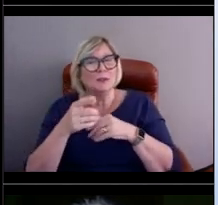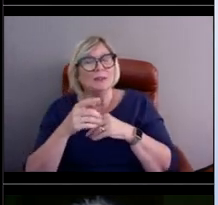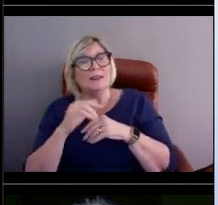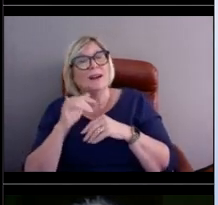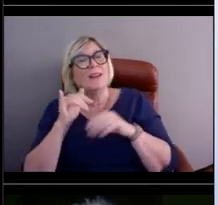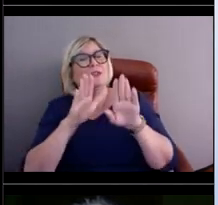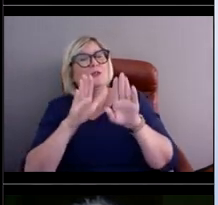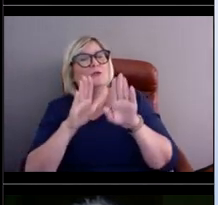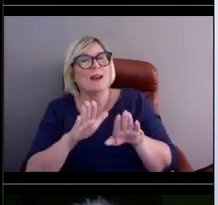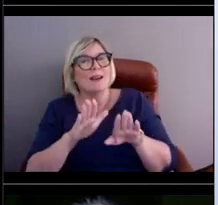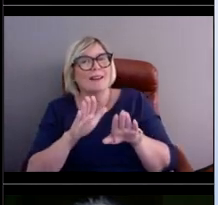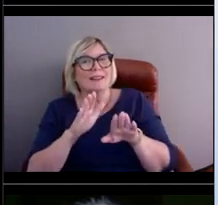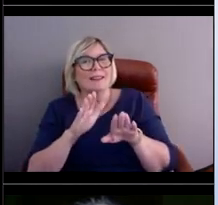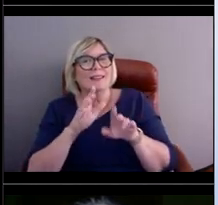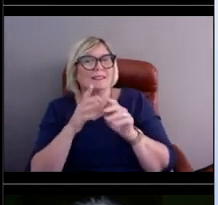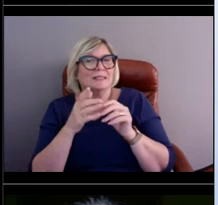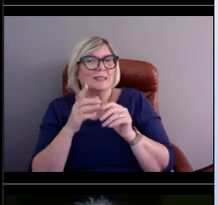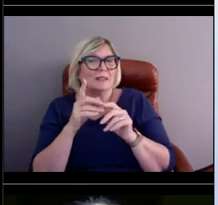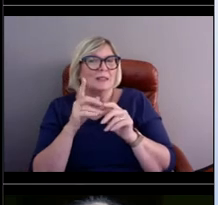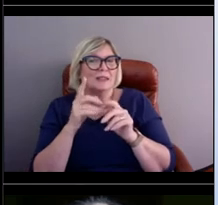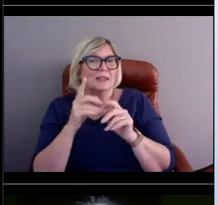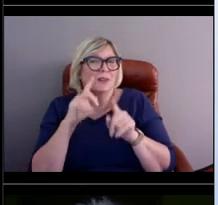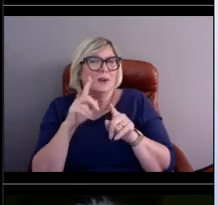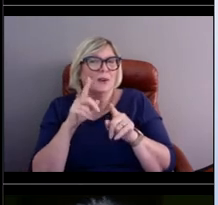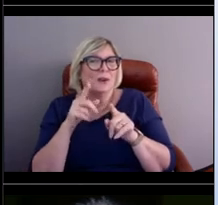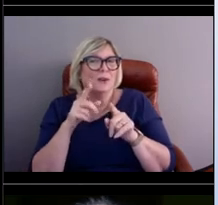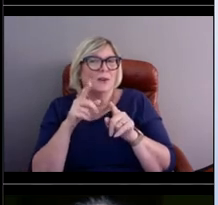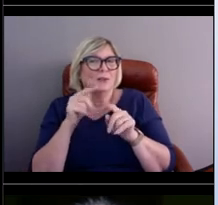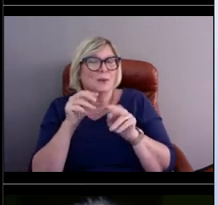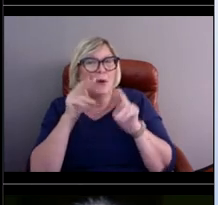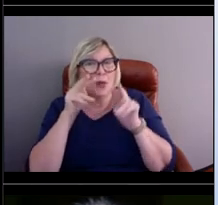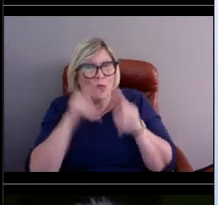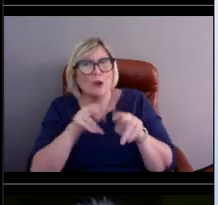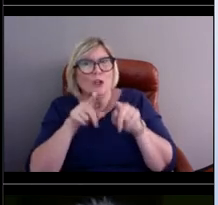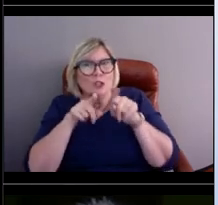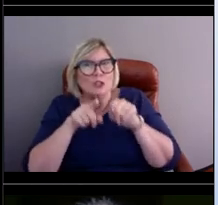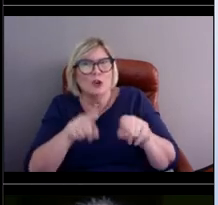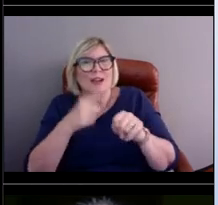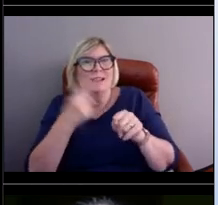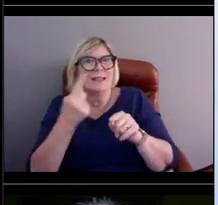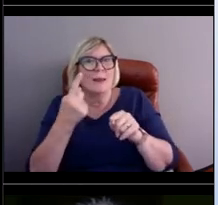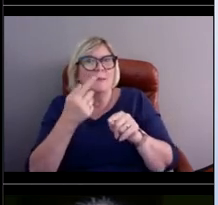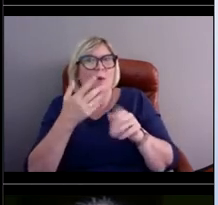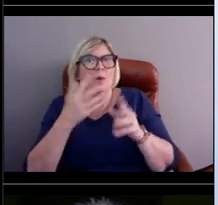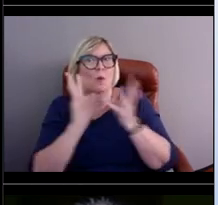it would be great to look during an event. So, you know, go to the website during an event